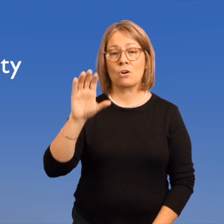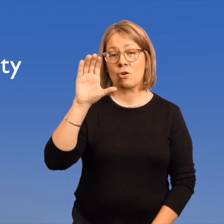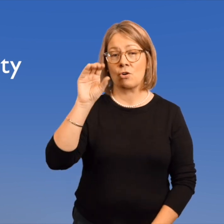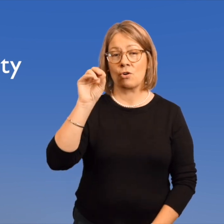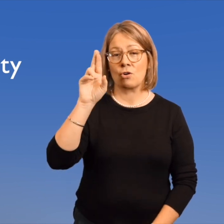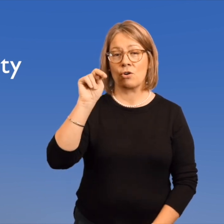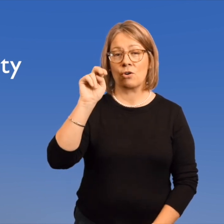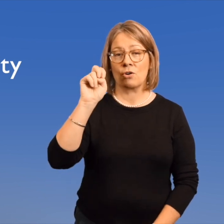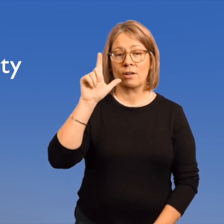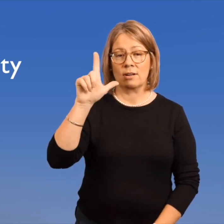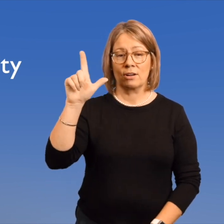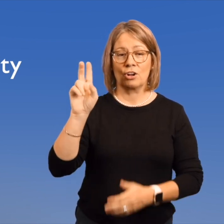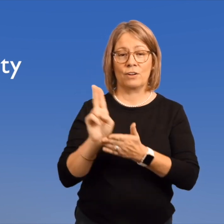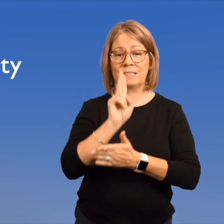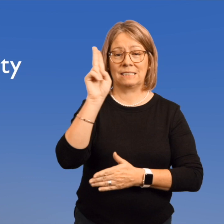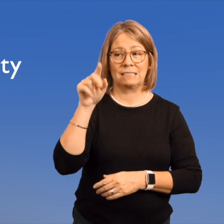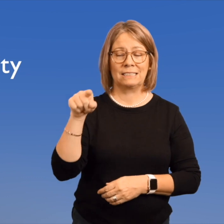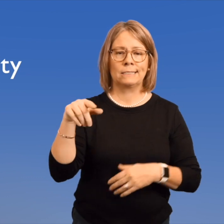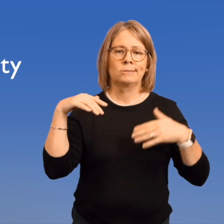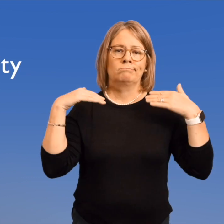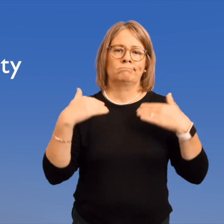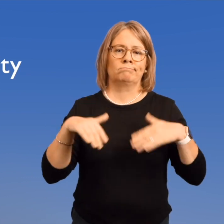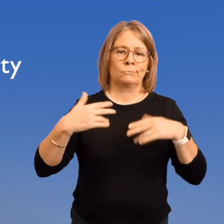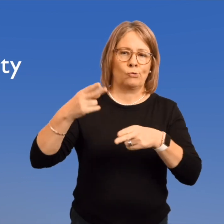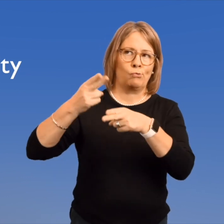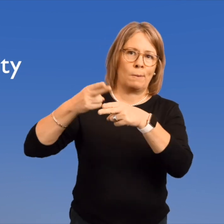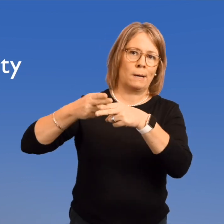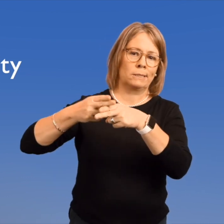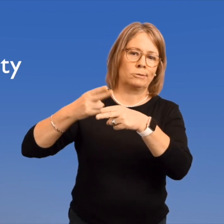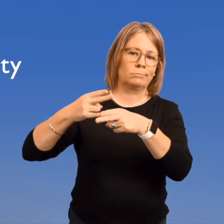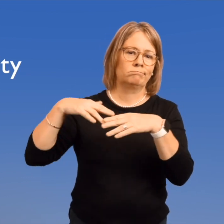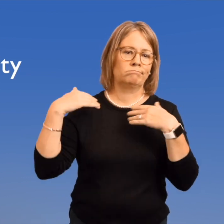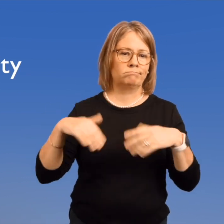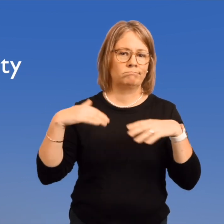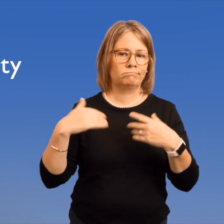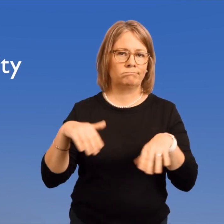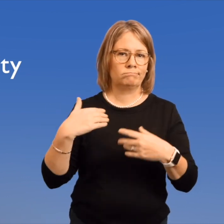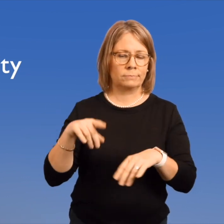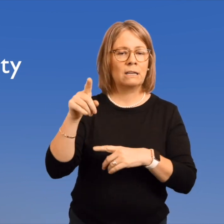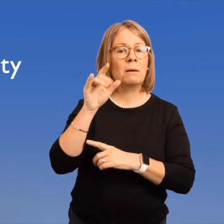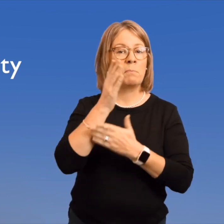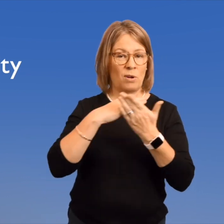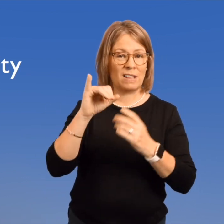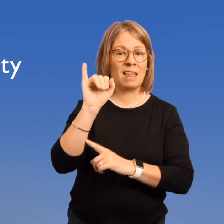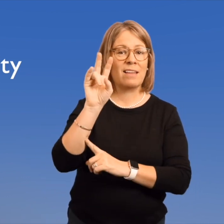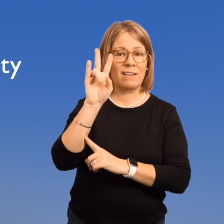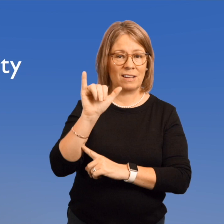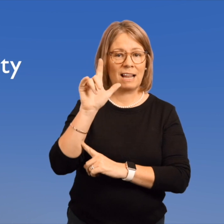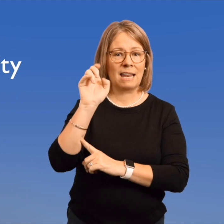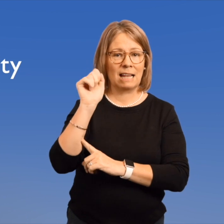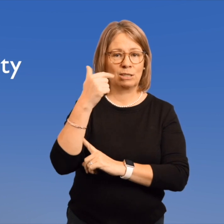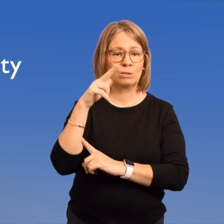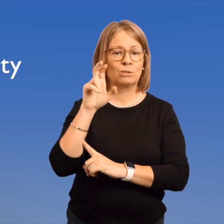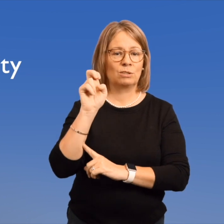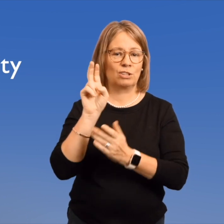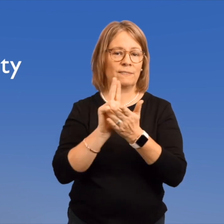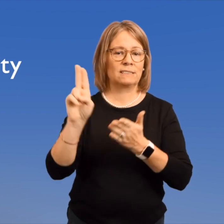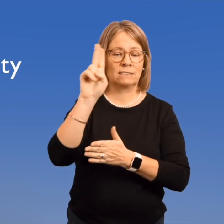Cornell University, a highly respected Ivy League university